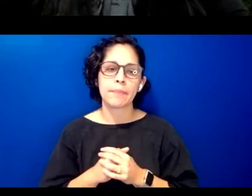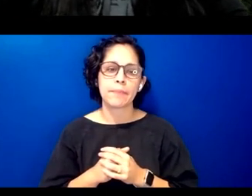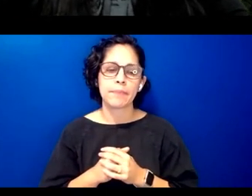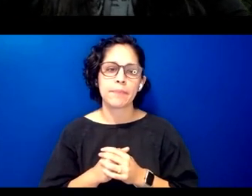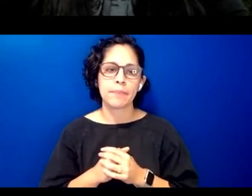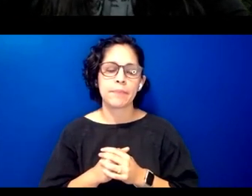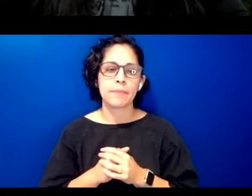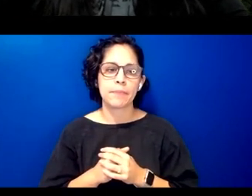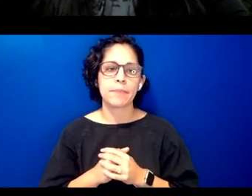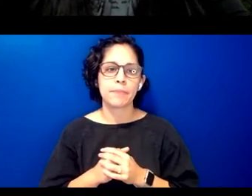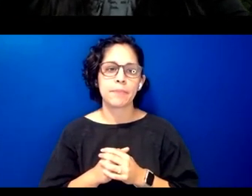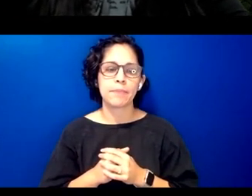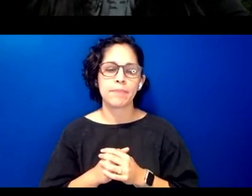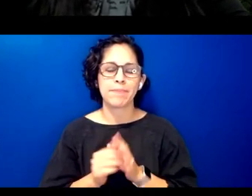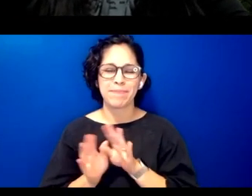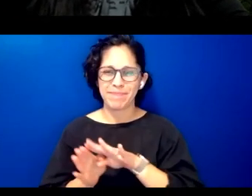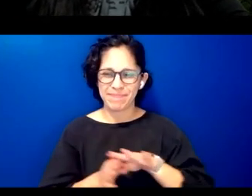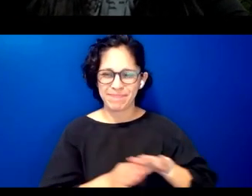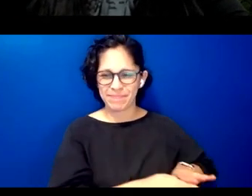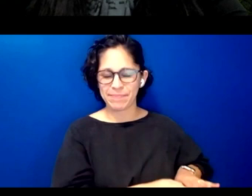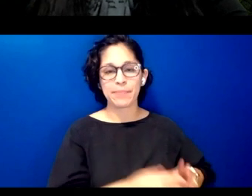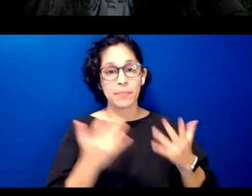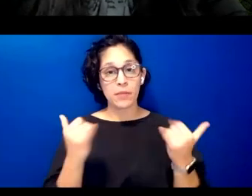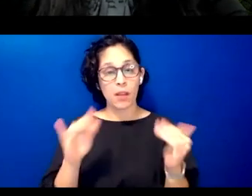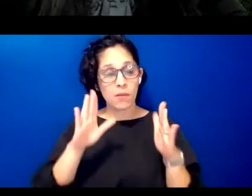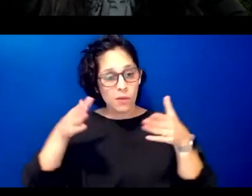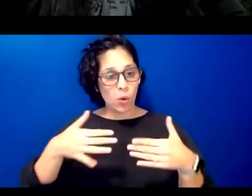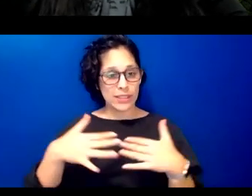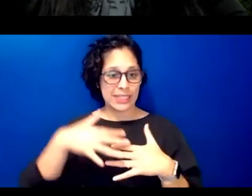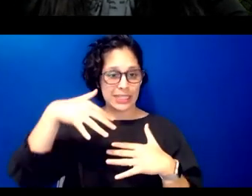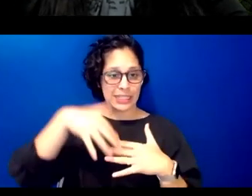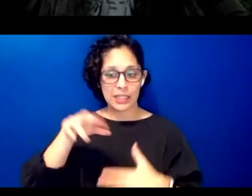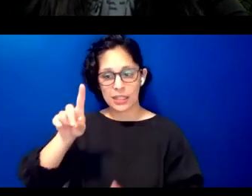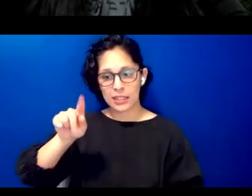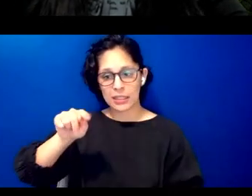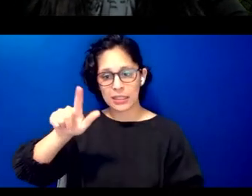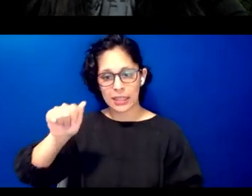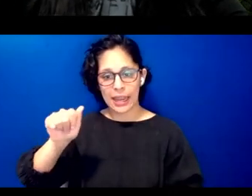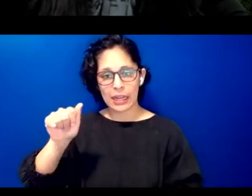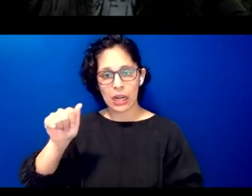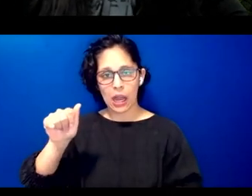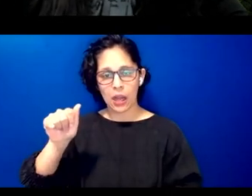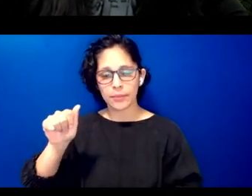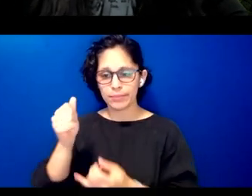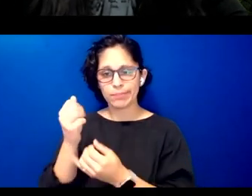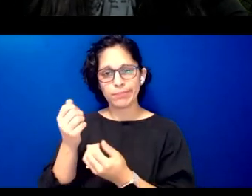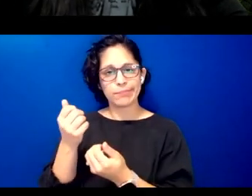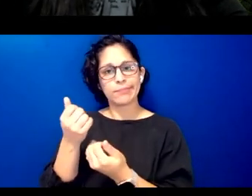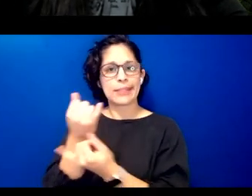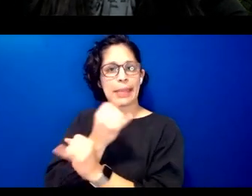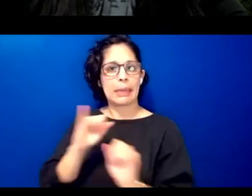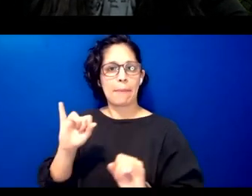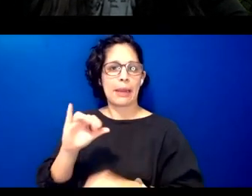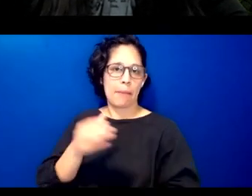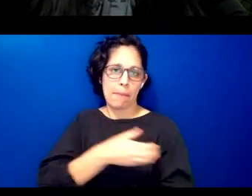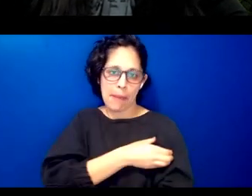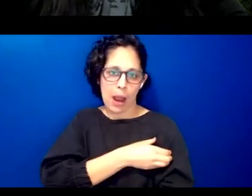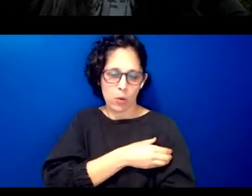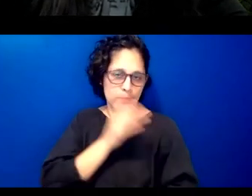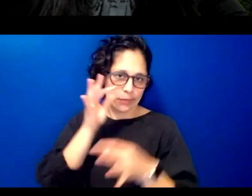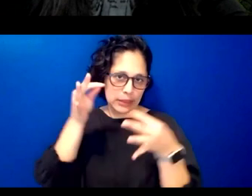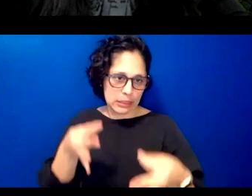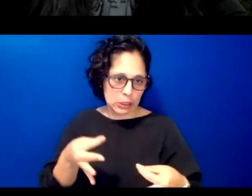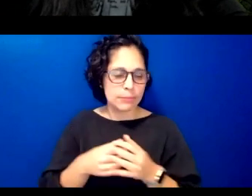now let's transition to indigenous data sovereignty according to the u.s indigenous data sovereignty